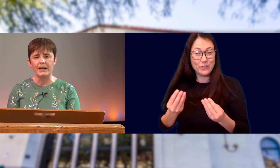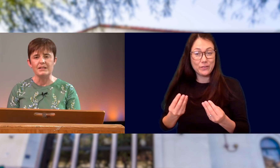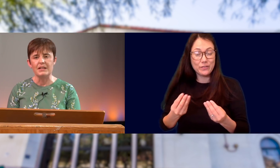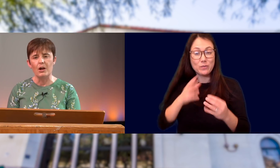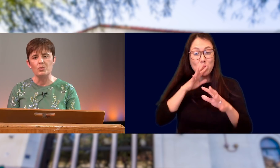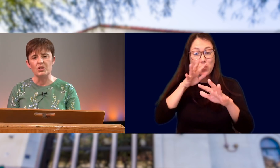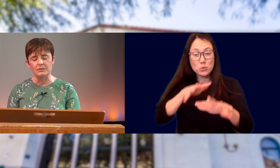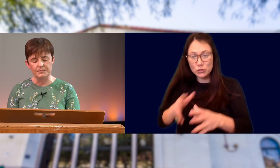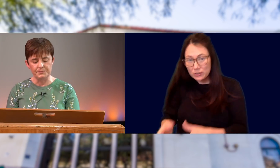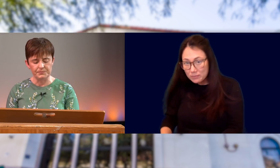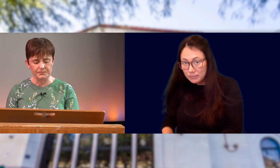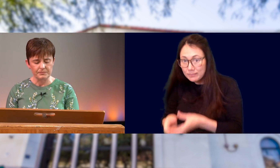IT INTO THE OCEAN.